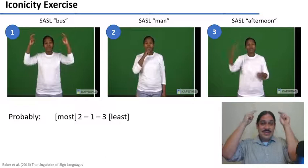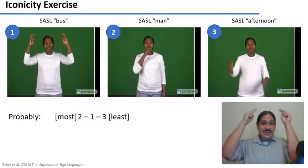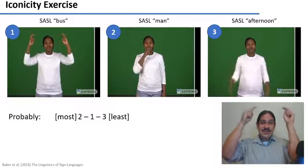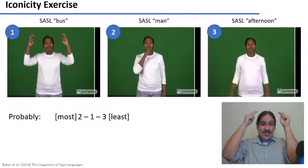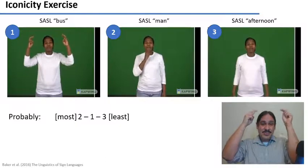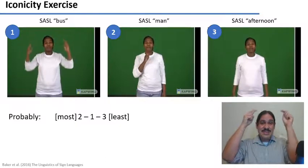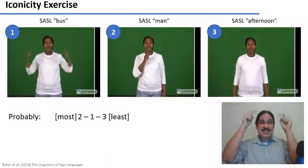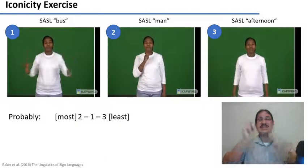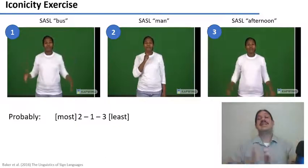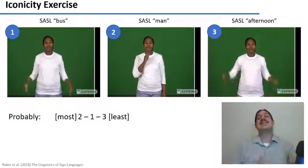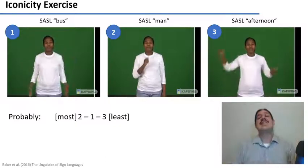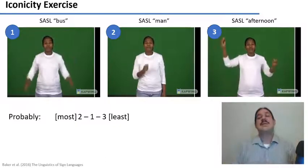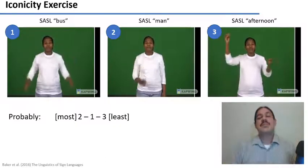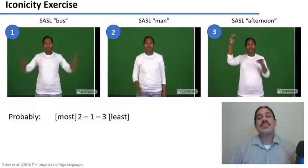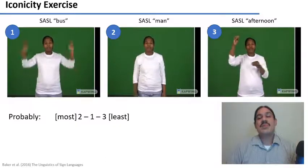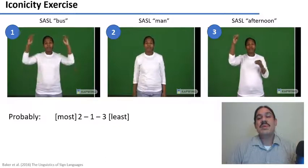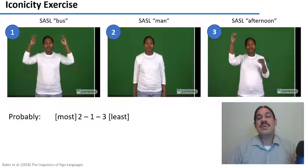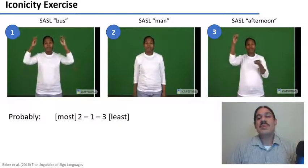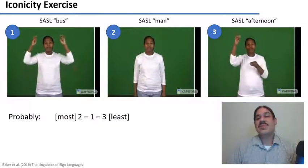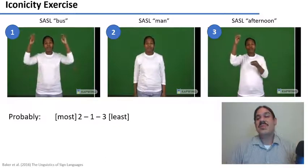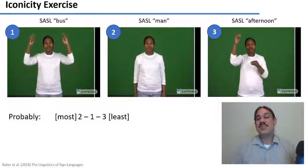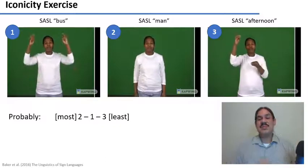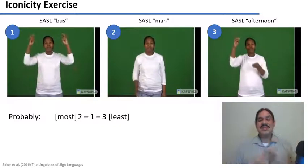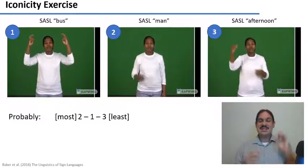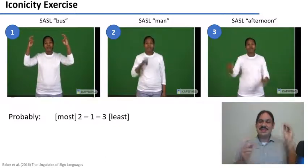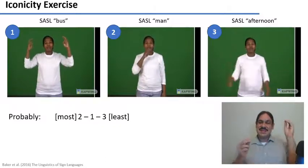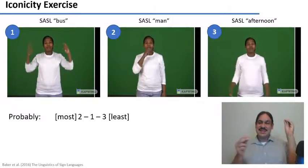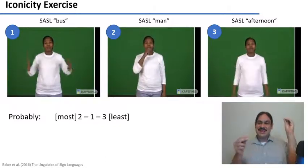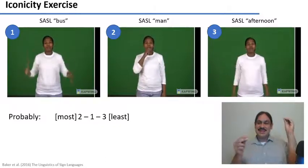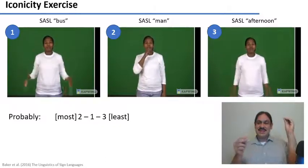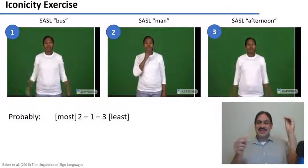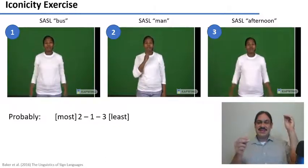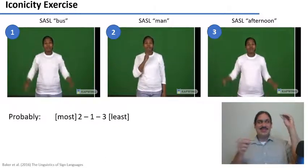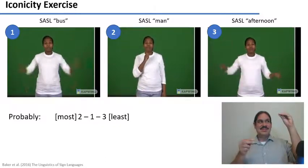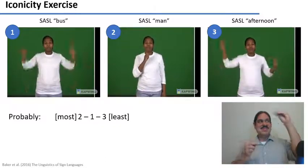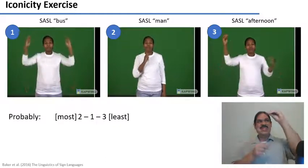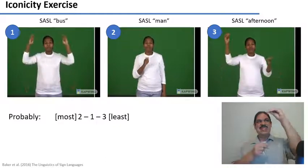like that. so to me number two is the most iconic and number three is the